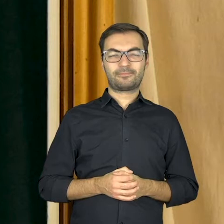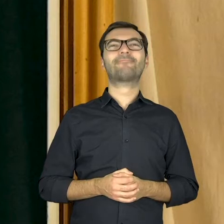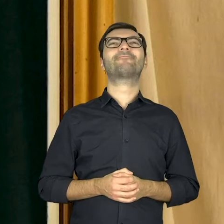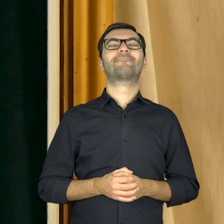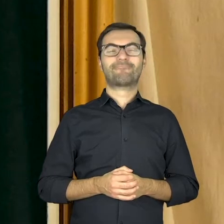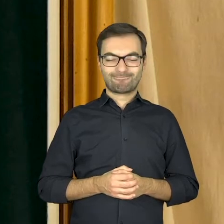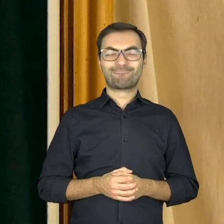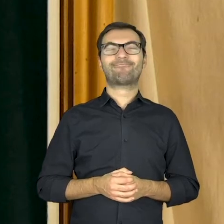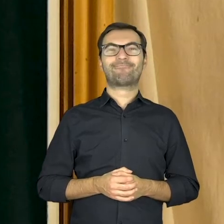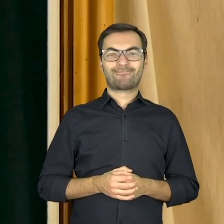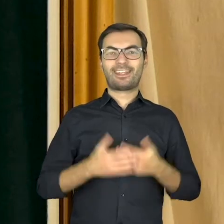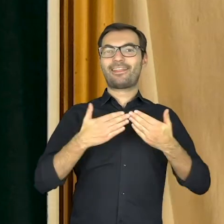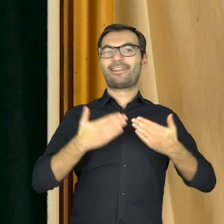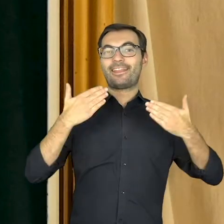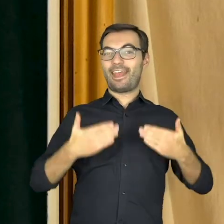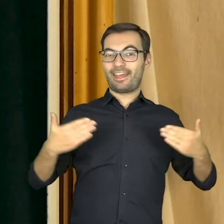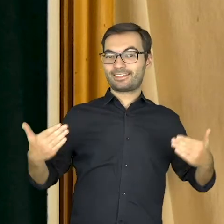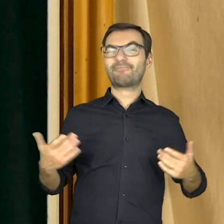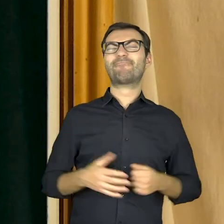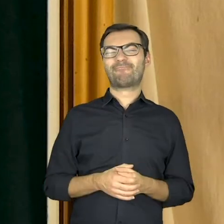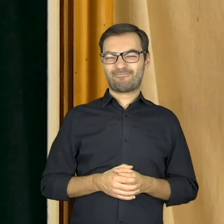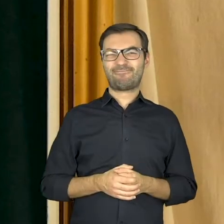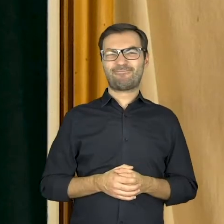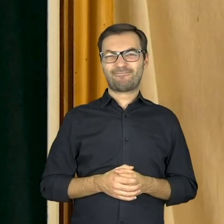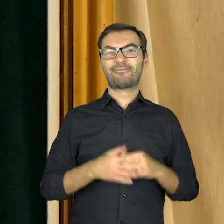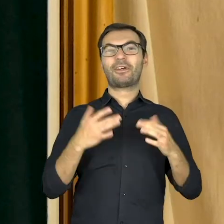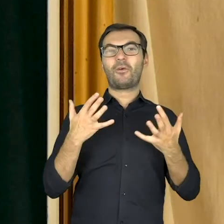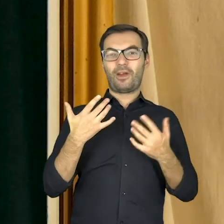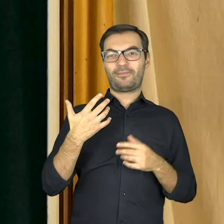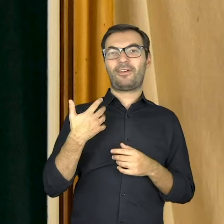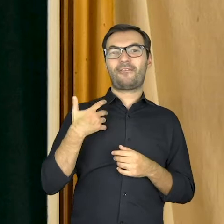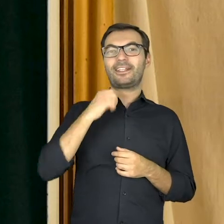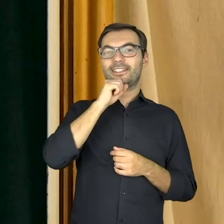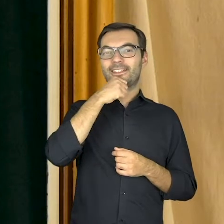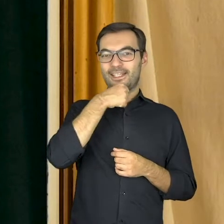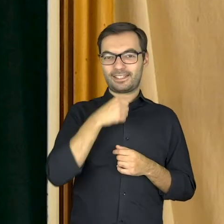Yeeah, it’s easier to age in a theater than outside it.